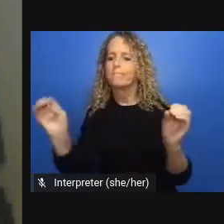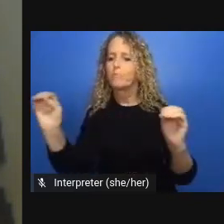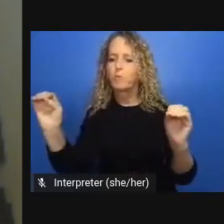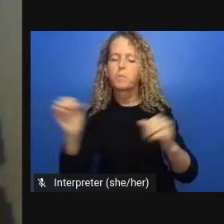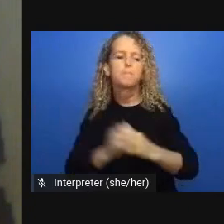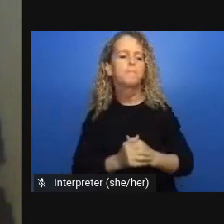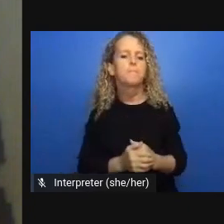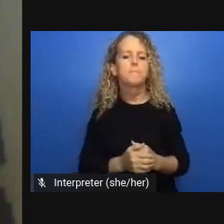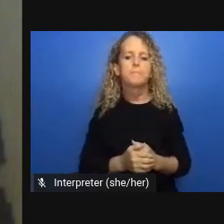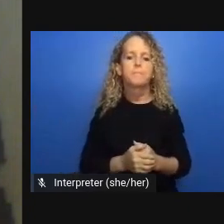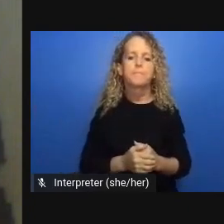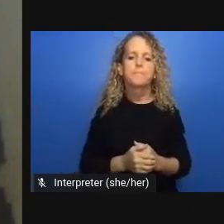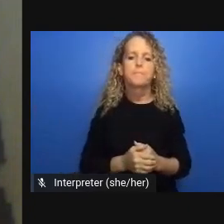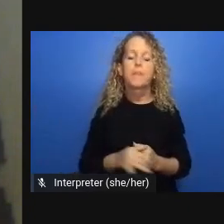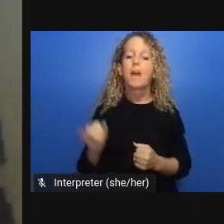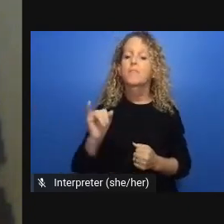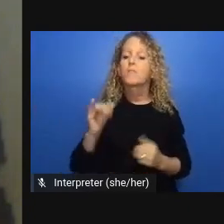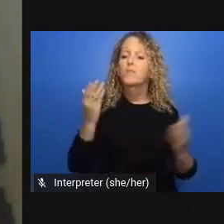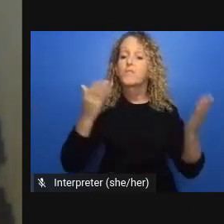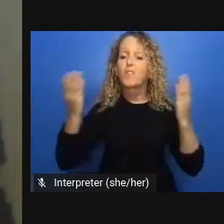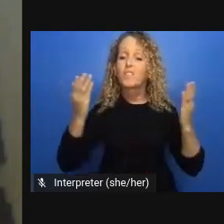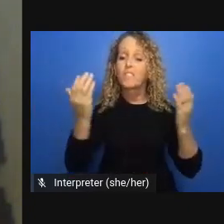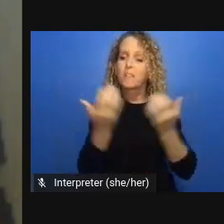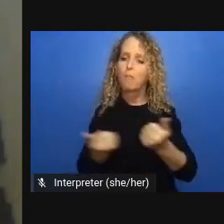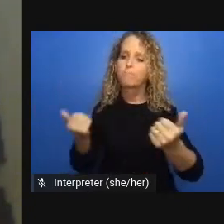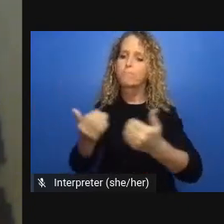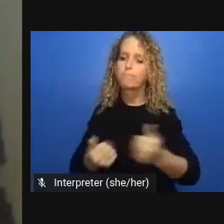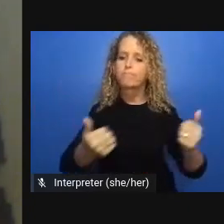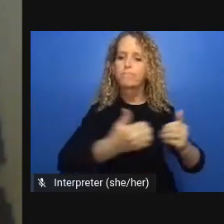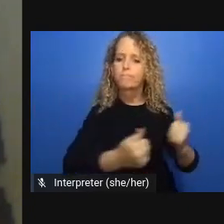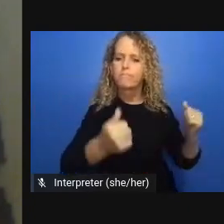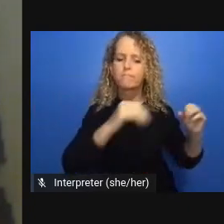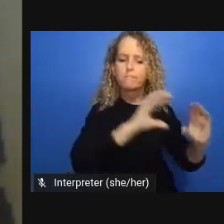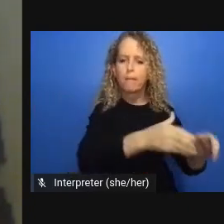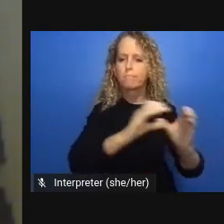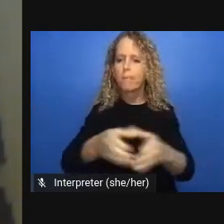panel and to the topic for this evening and so I really want to want to thank you for that and I